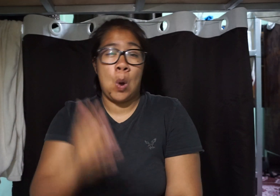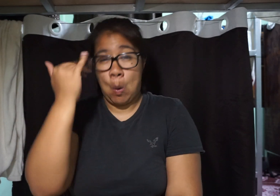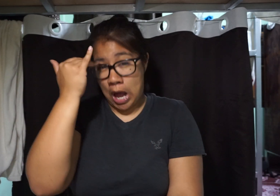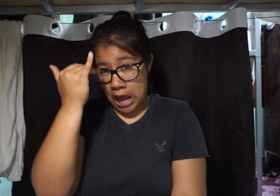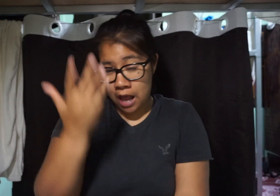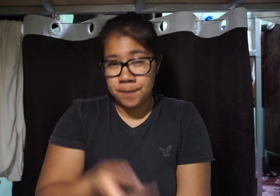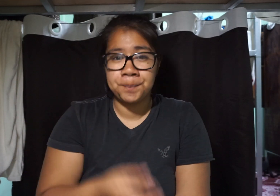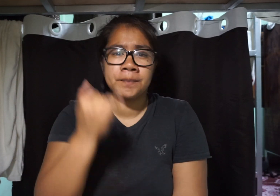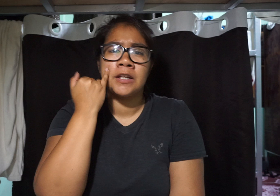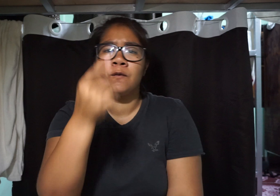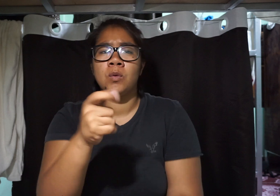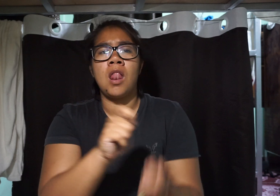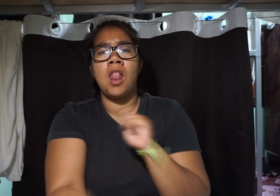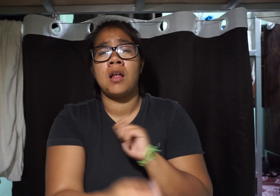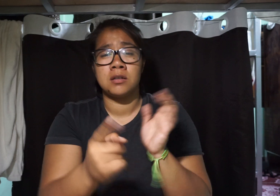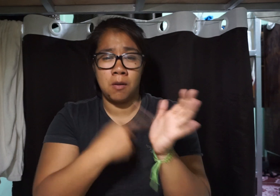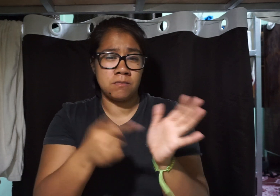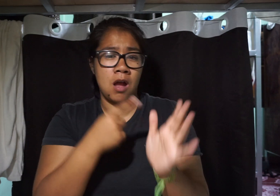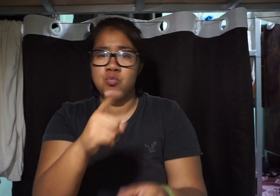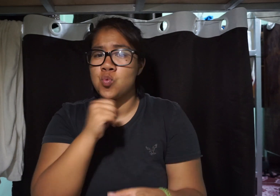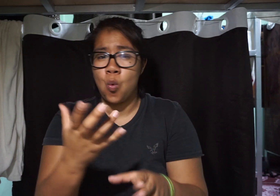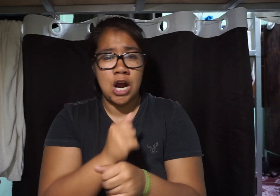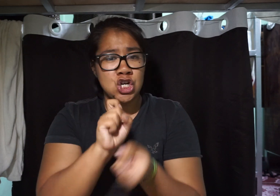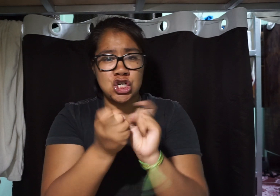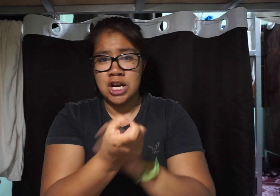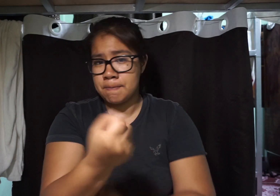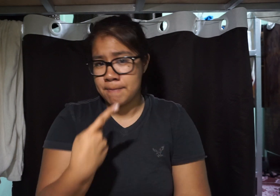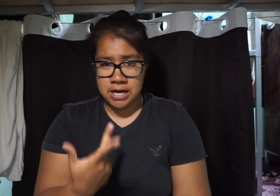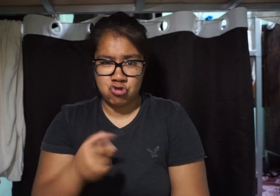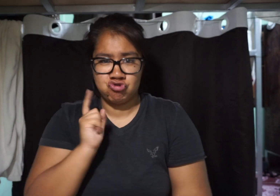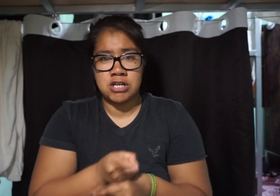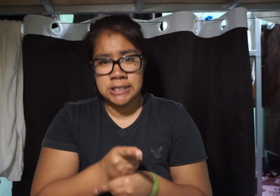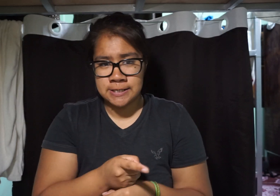Why? if you pay more, sometime they won't give you the right change back